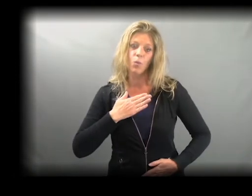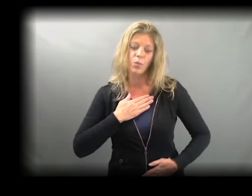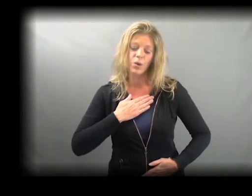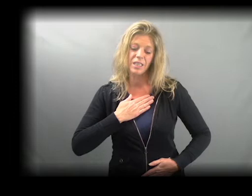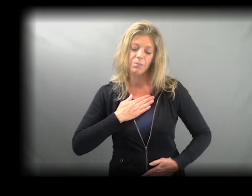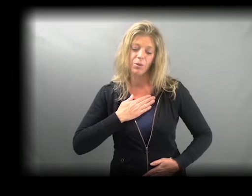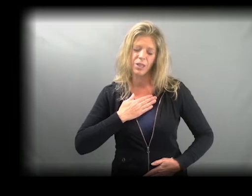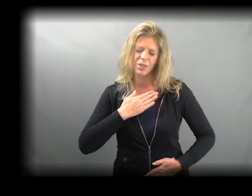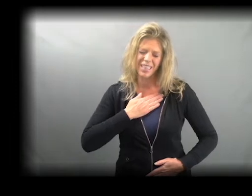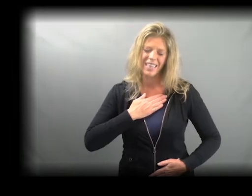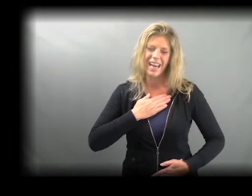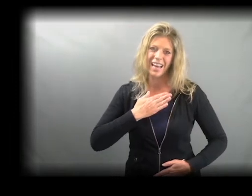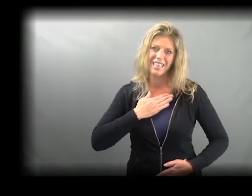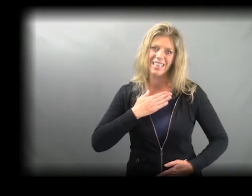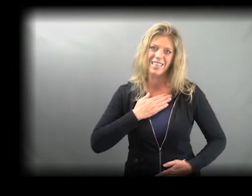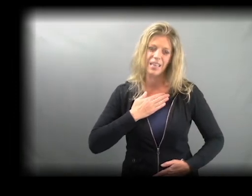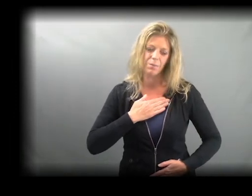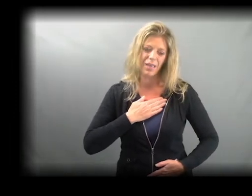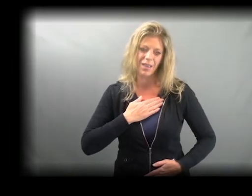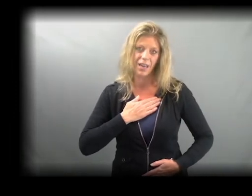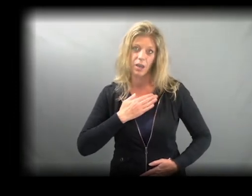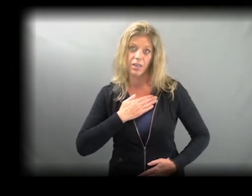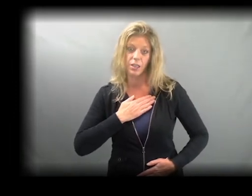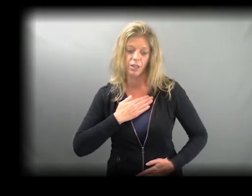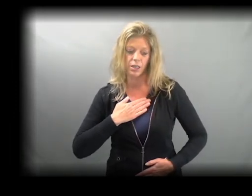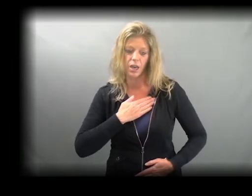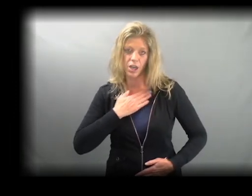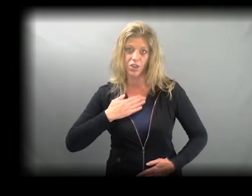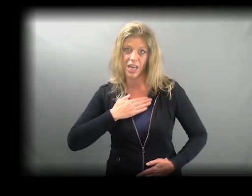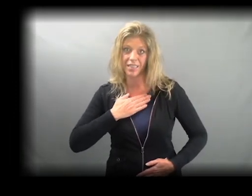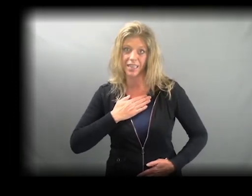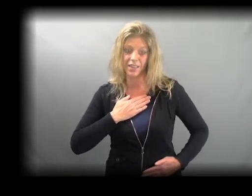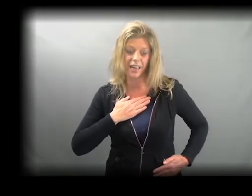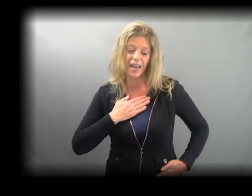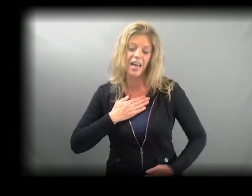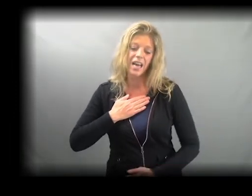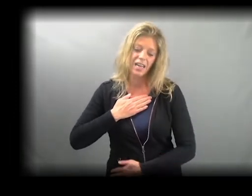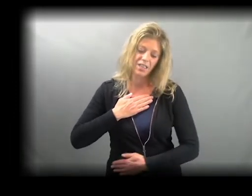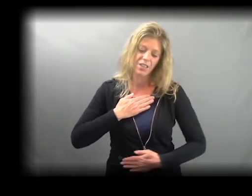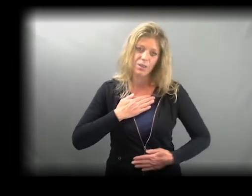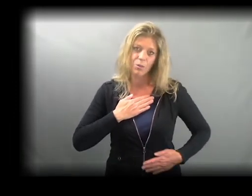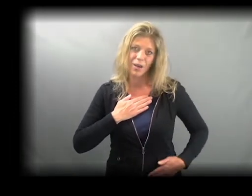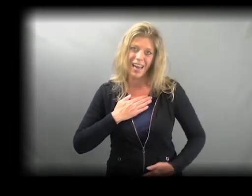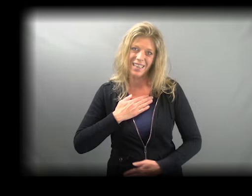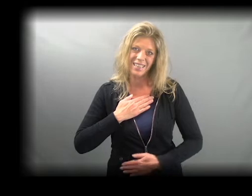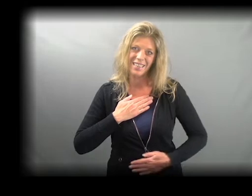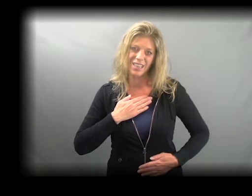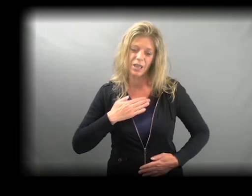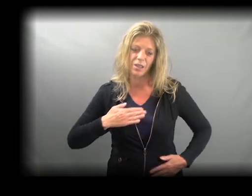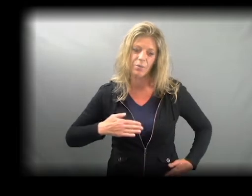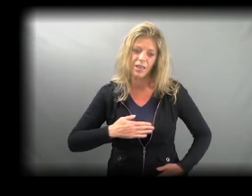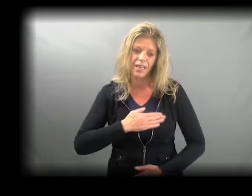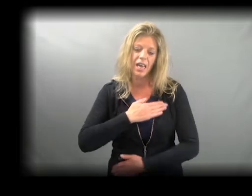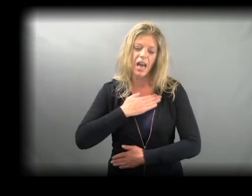Your lead hand is up here on your chest area, and your support hand is down on your belly,